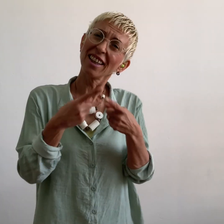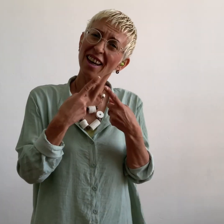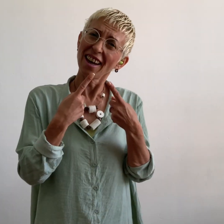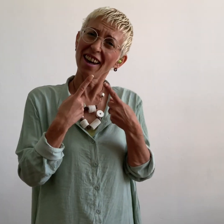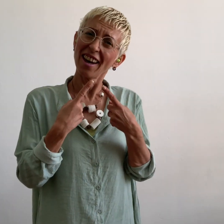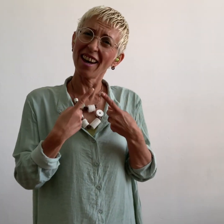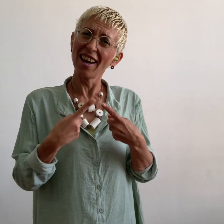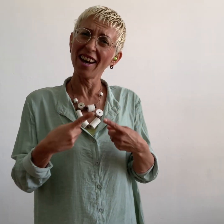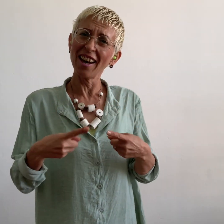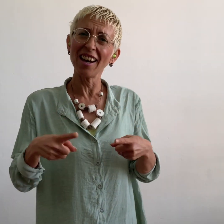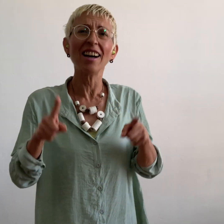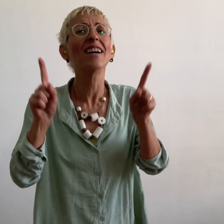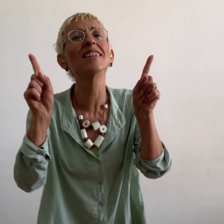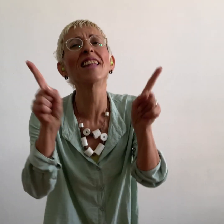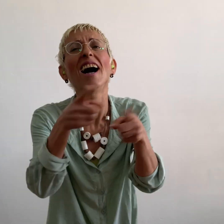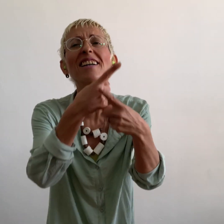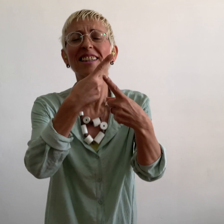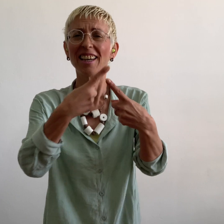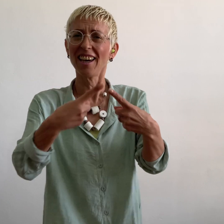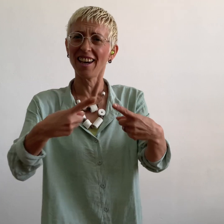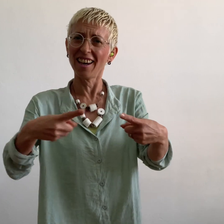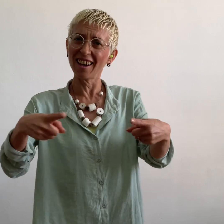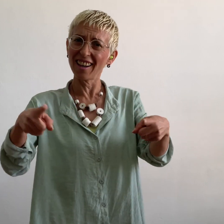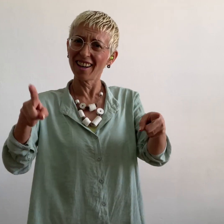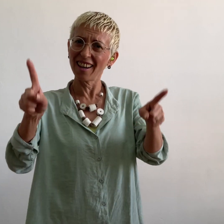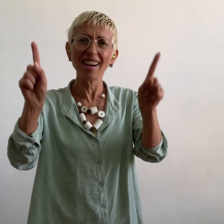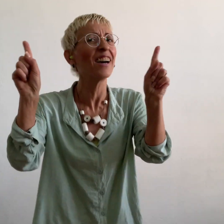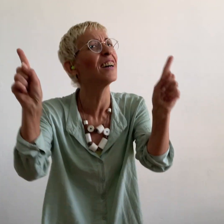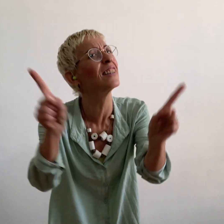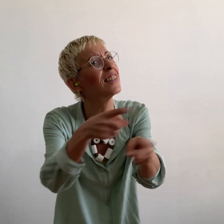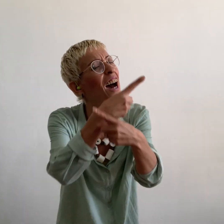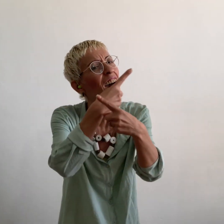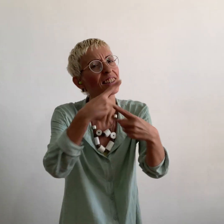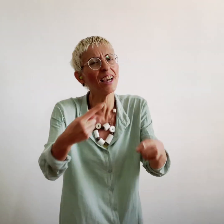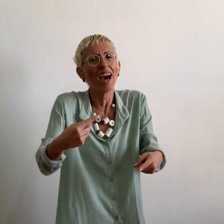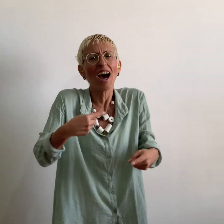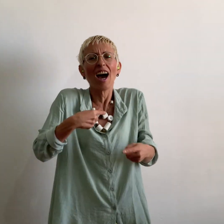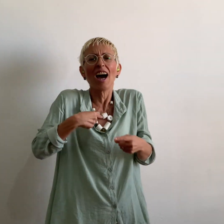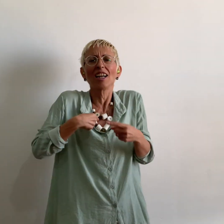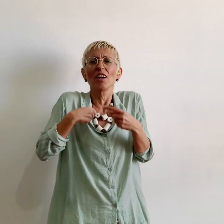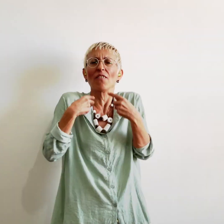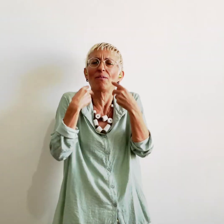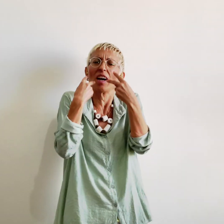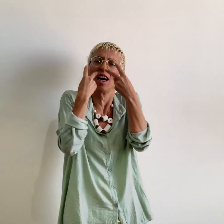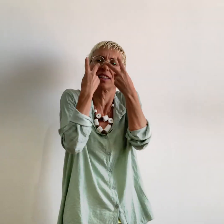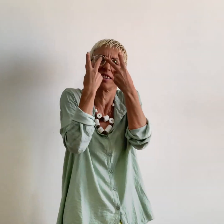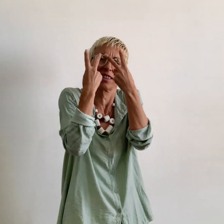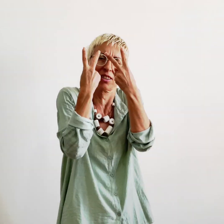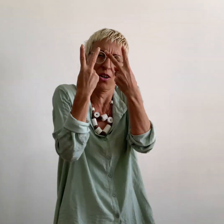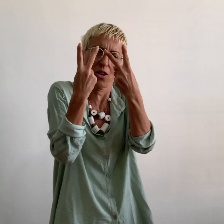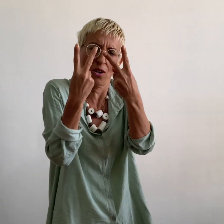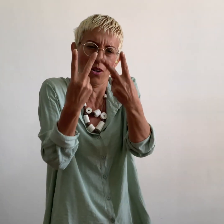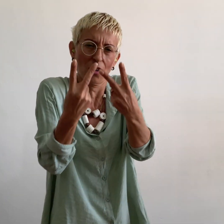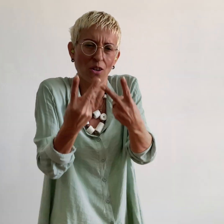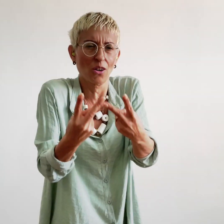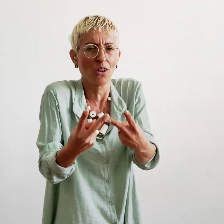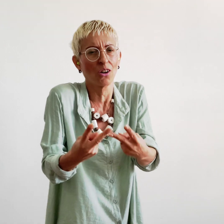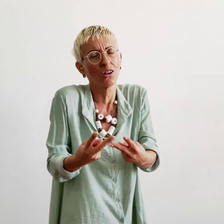Play, Play for me and i will be back